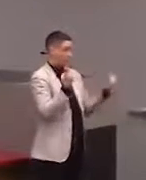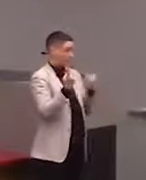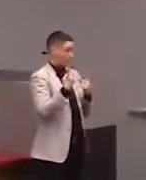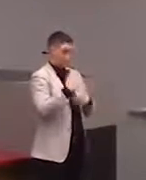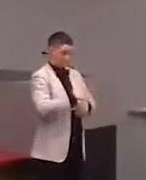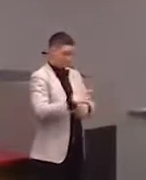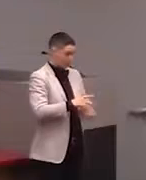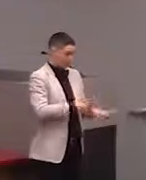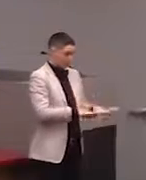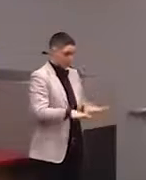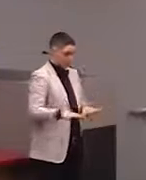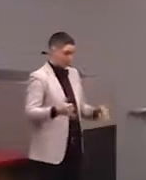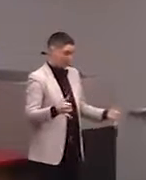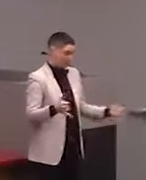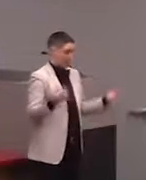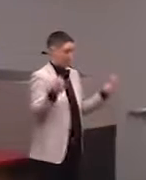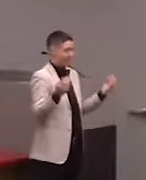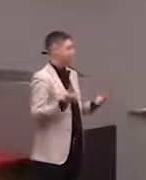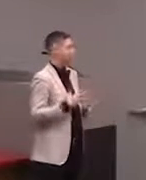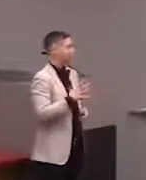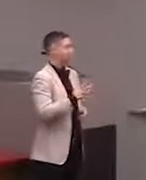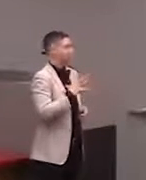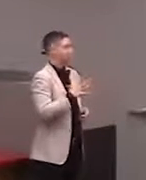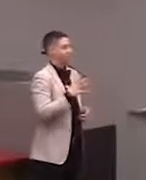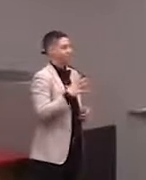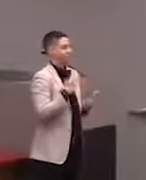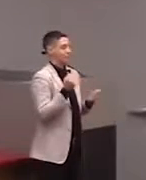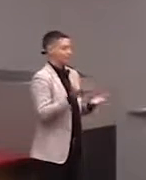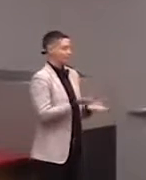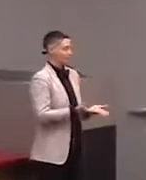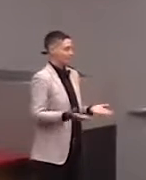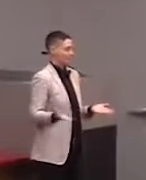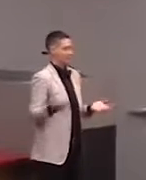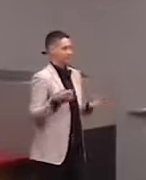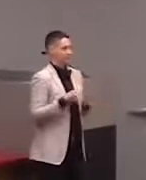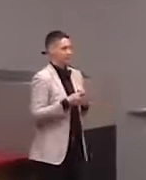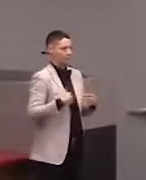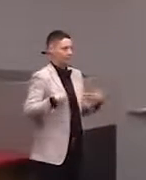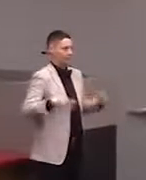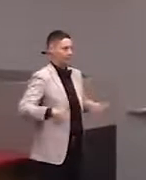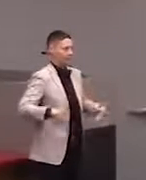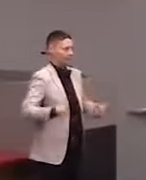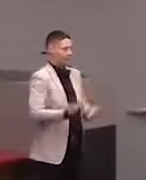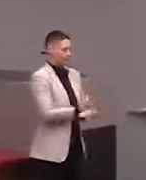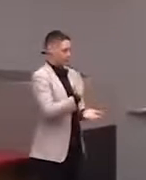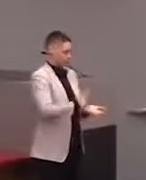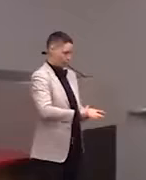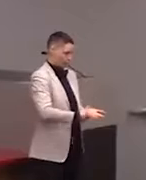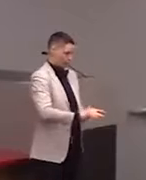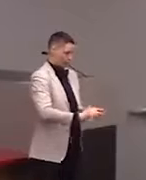and check it out, there's a whole bunch of stuff up here that I haven't even gotten the chance to talk about.